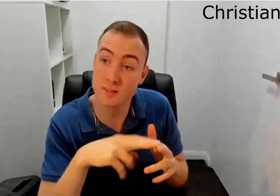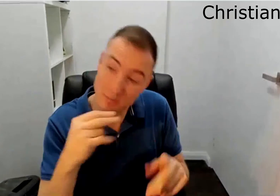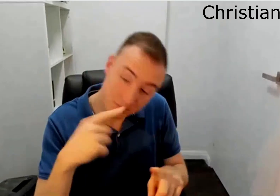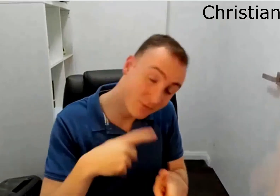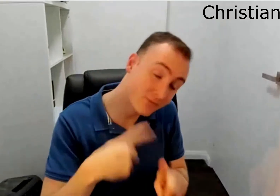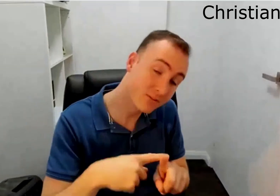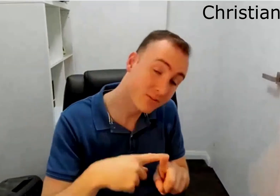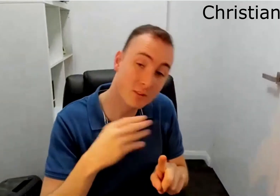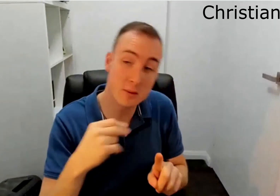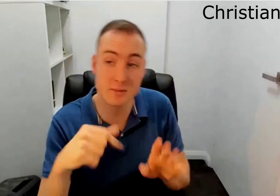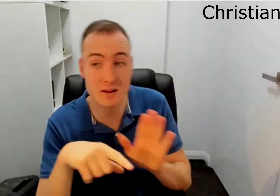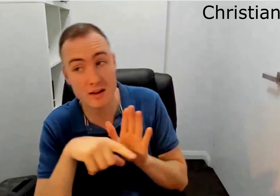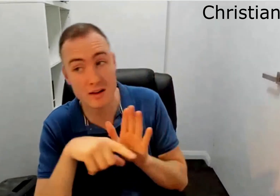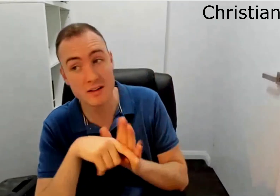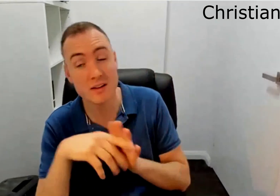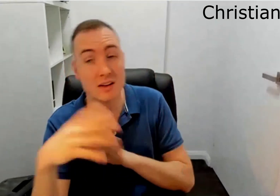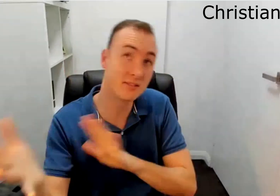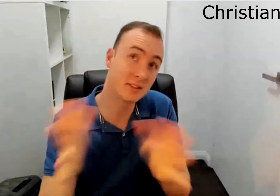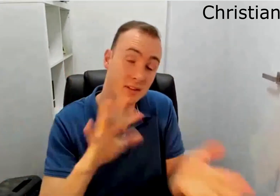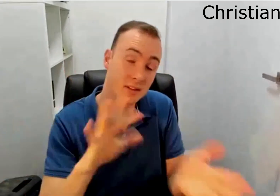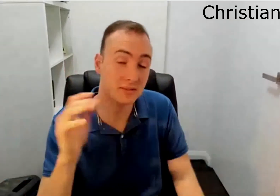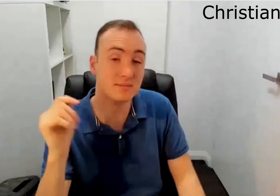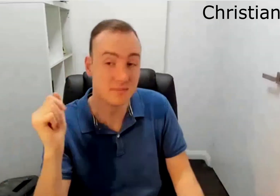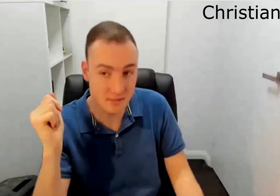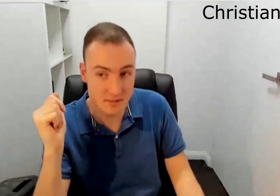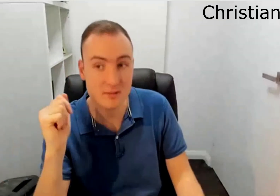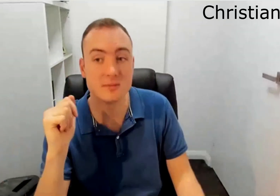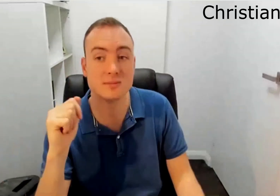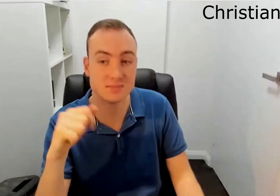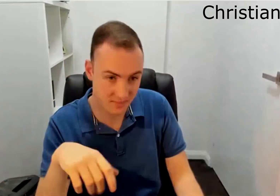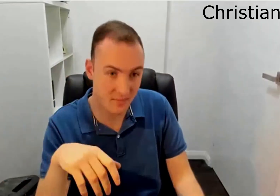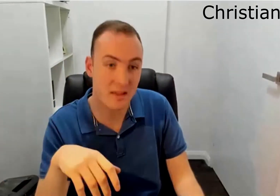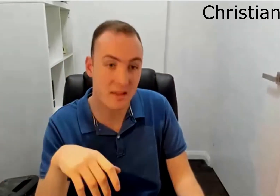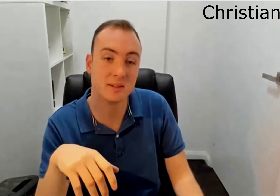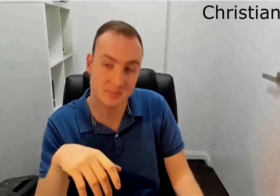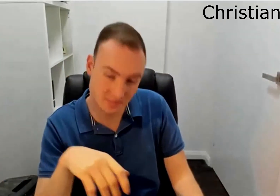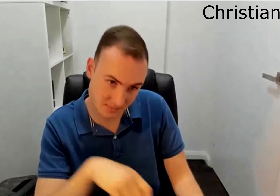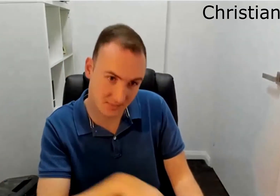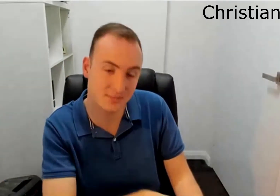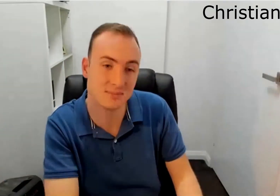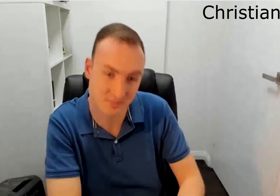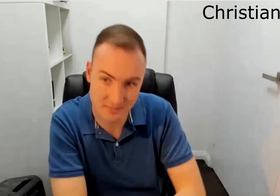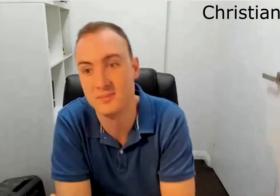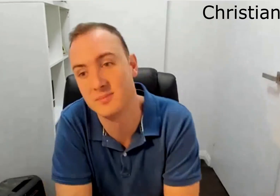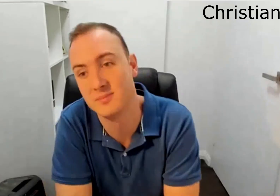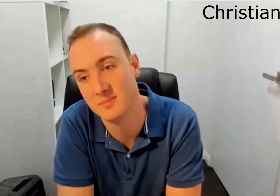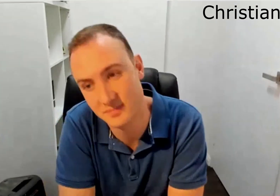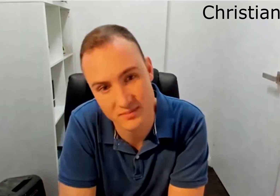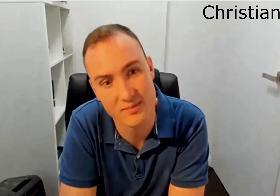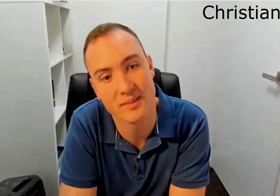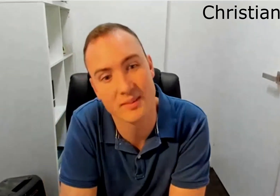So those are a few things i'm thinking, you know, there's some positives in there some negatives about my online experience as a deaf person